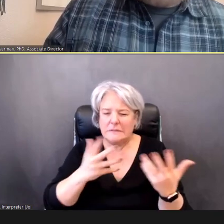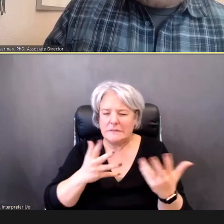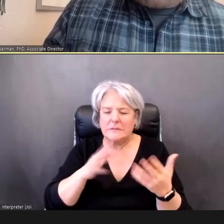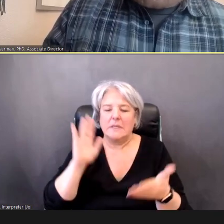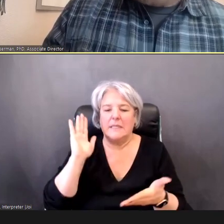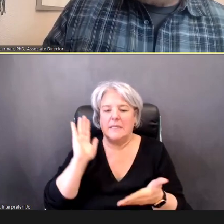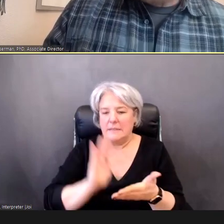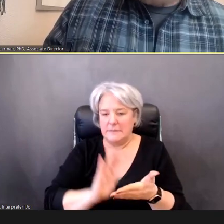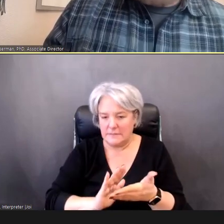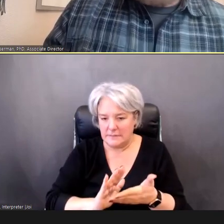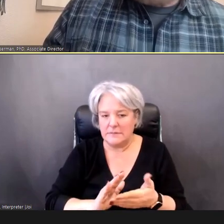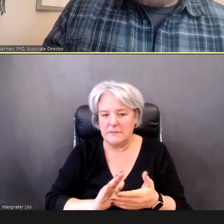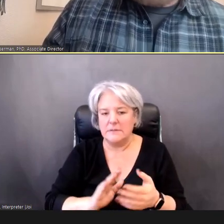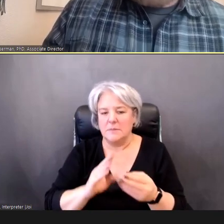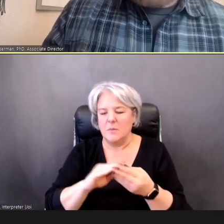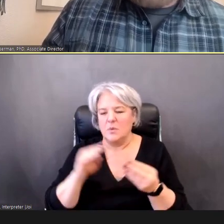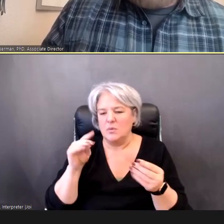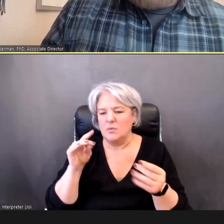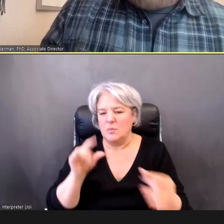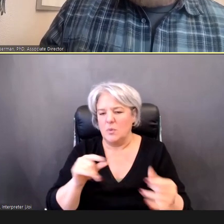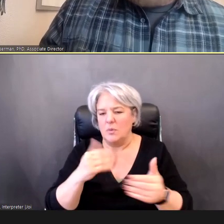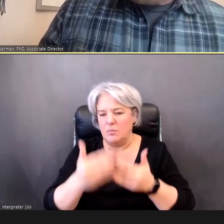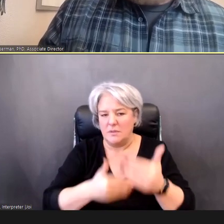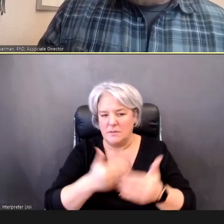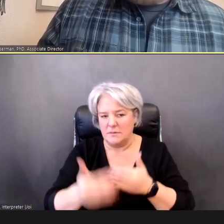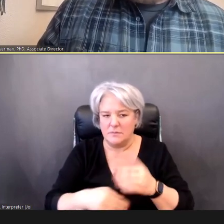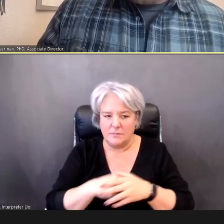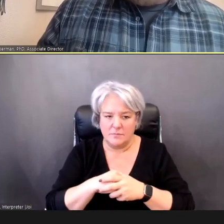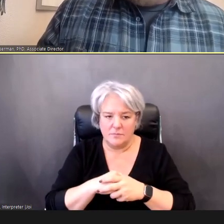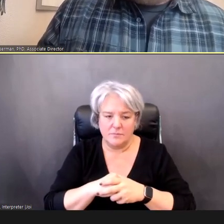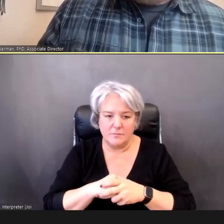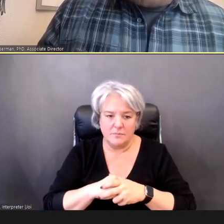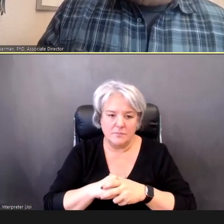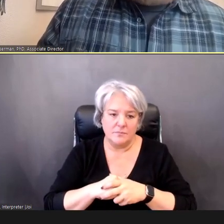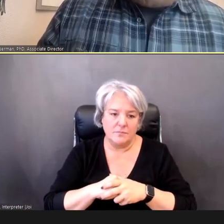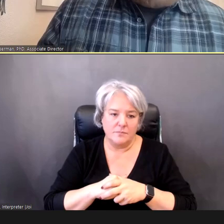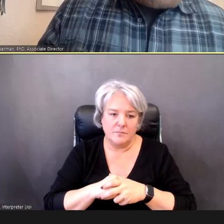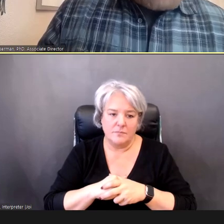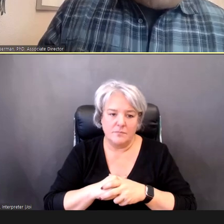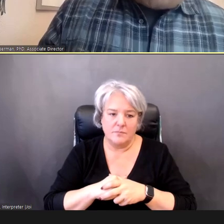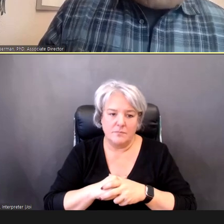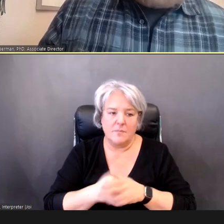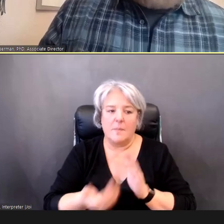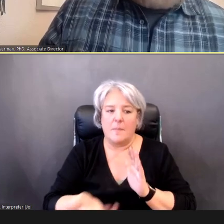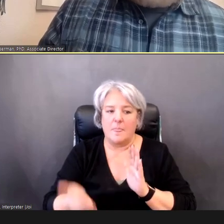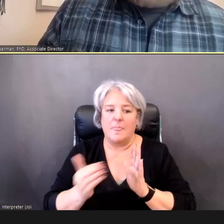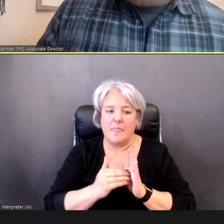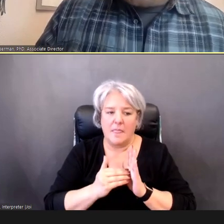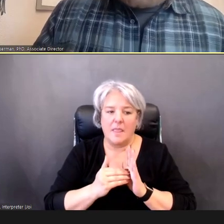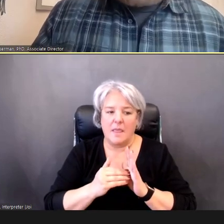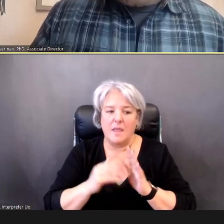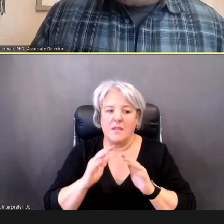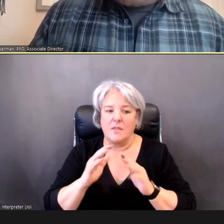experiencing, (Next slide), so -- and, again, the screening skills checklist, is one of those resources that we really encourage